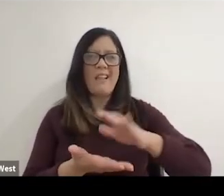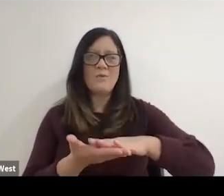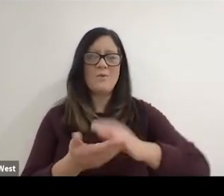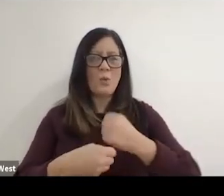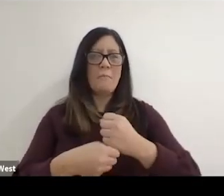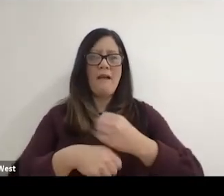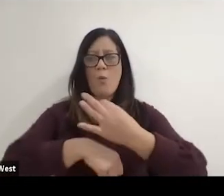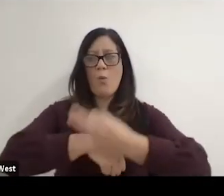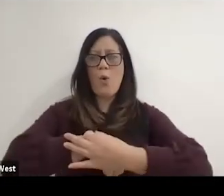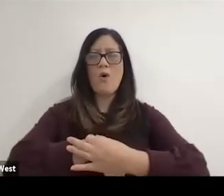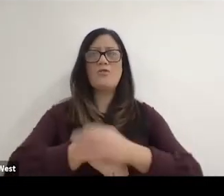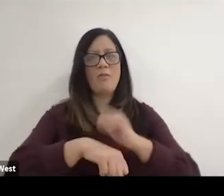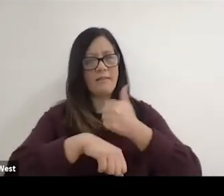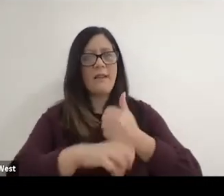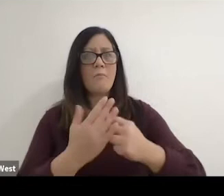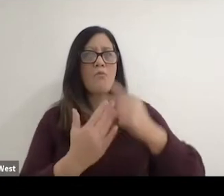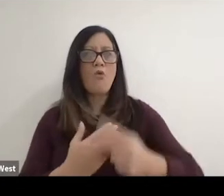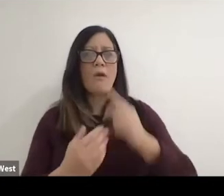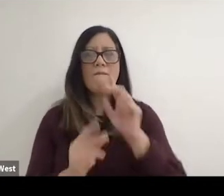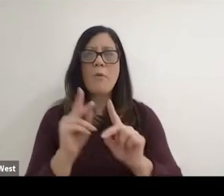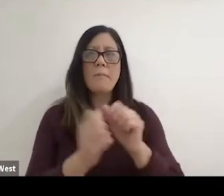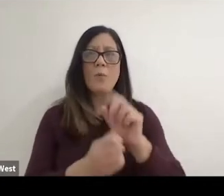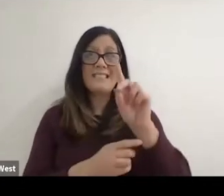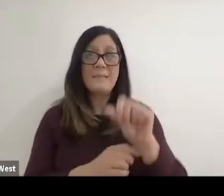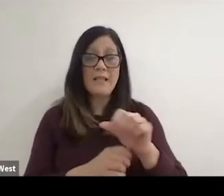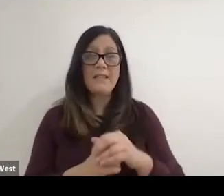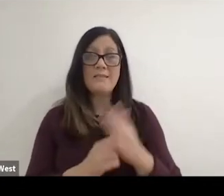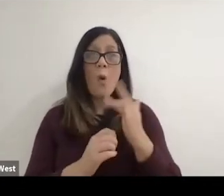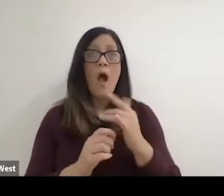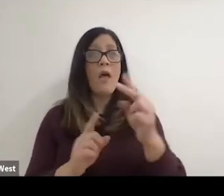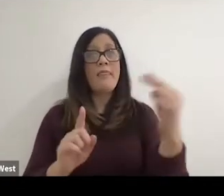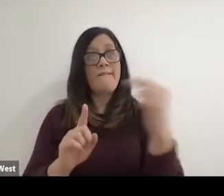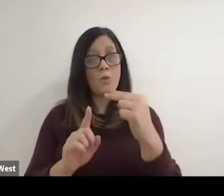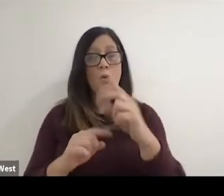had a program for persons with disabilities because it was seen that